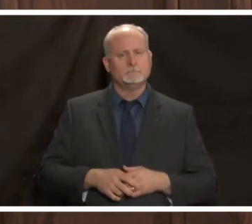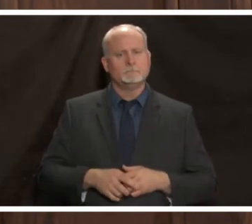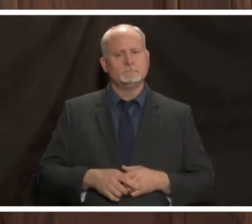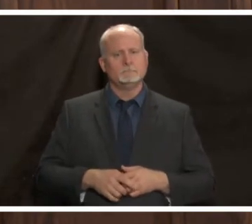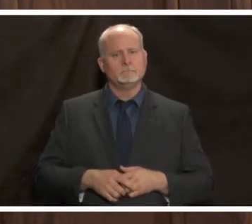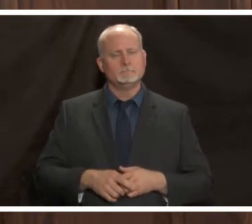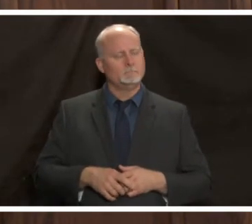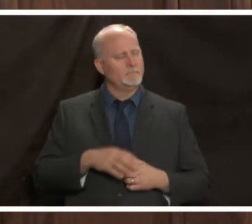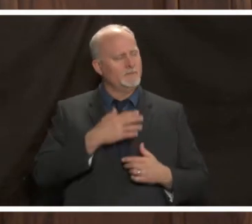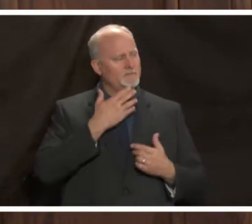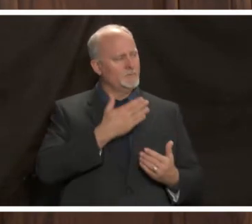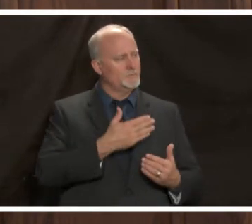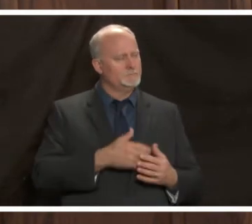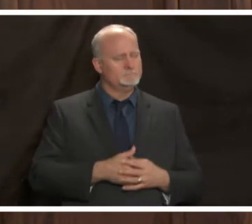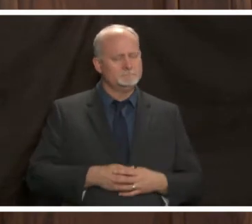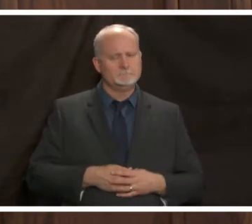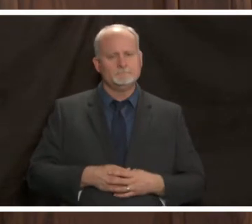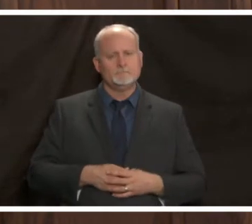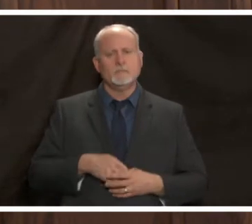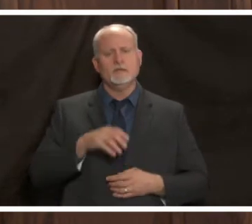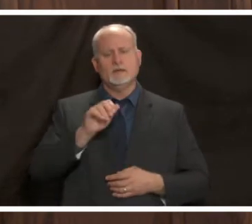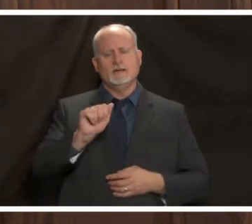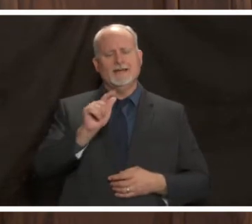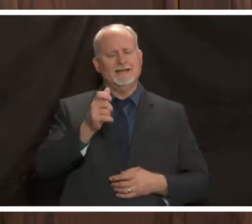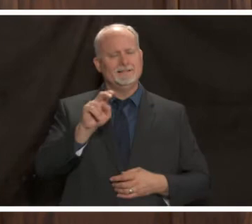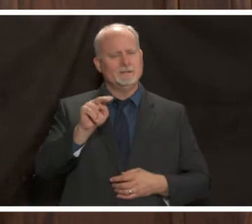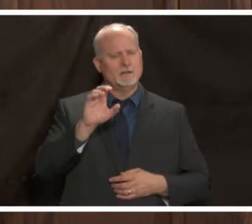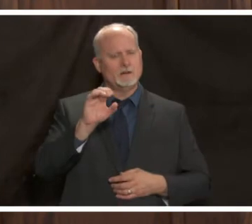thank you um alan collins feel free to ask your question